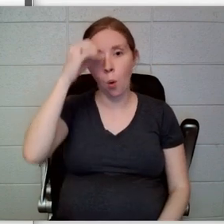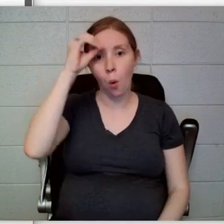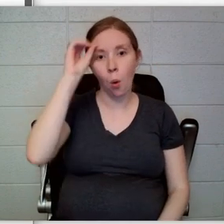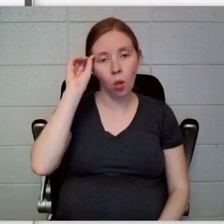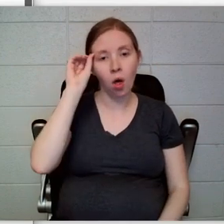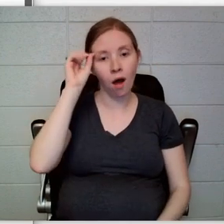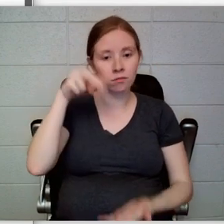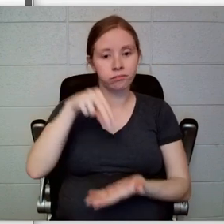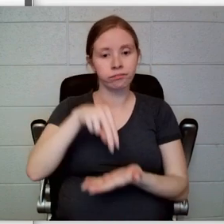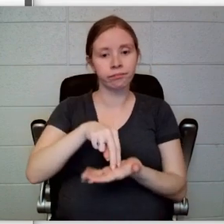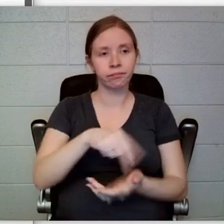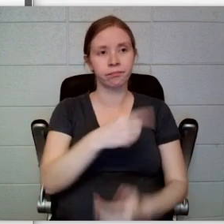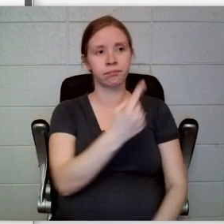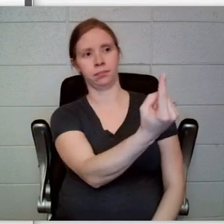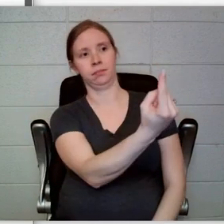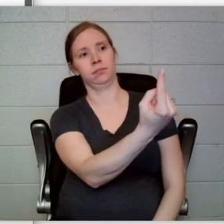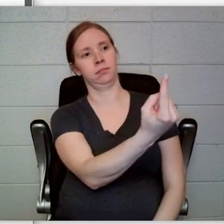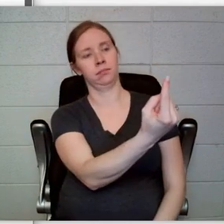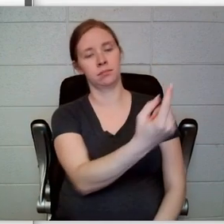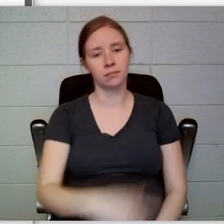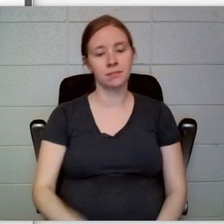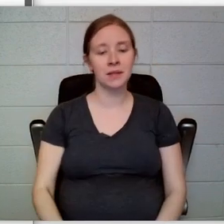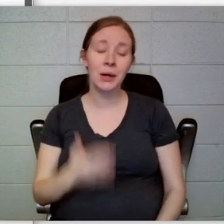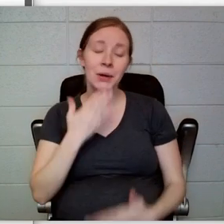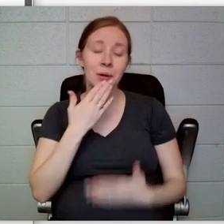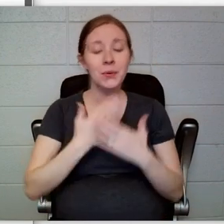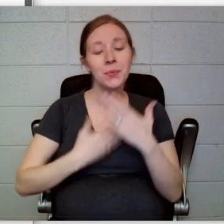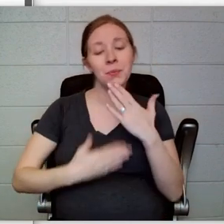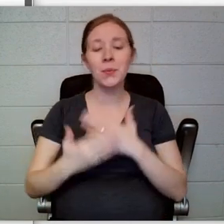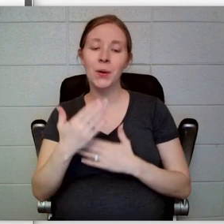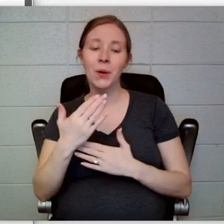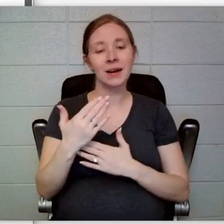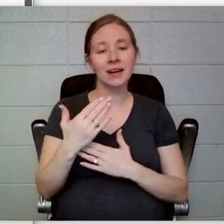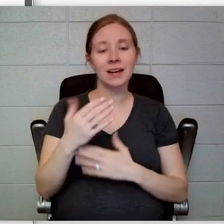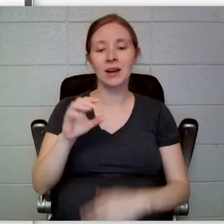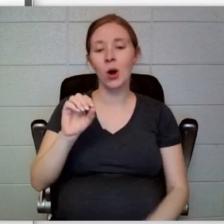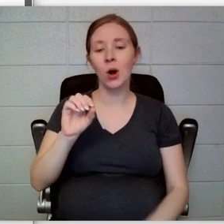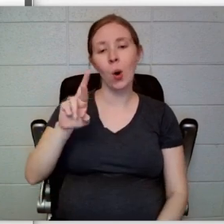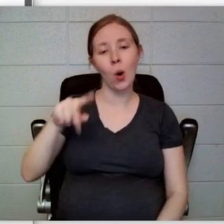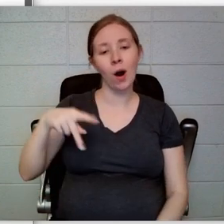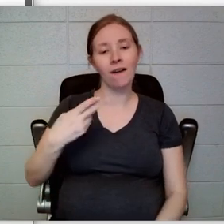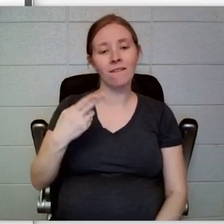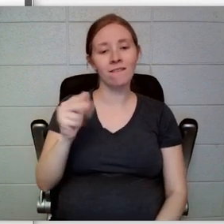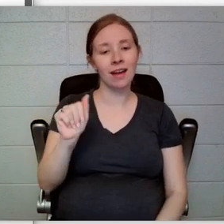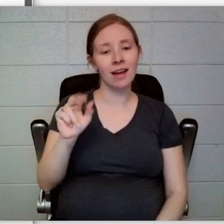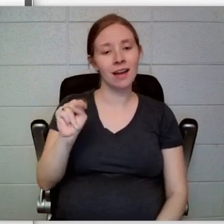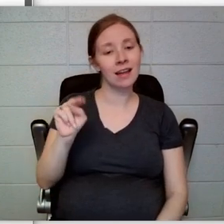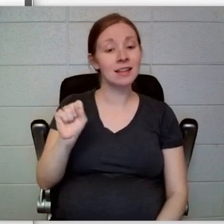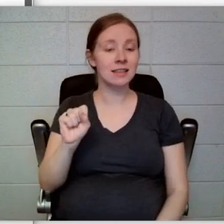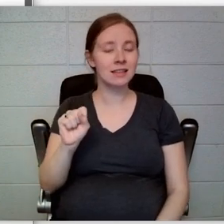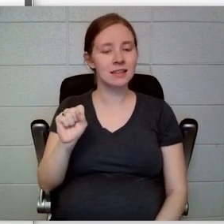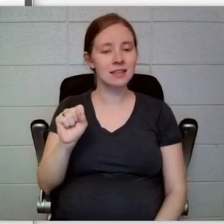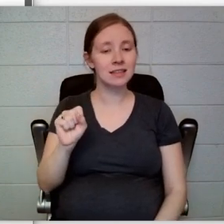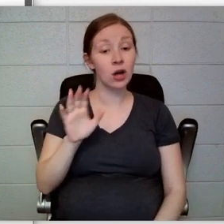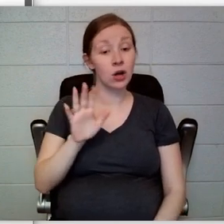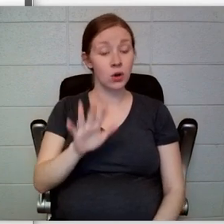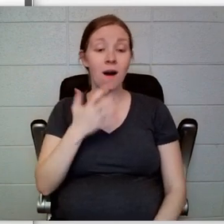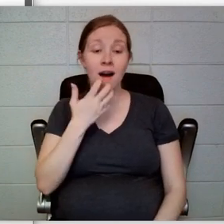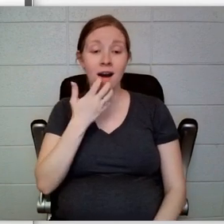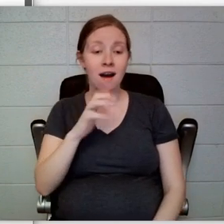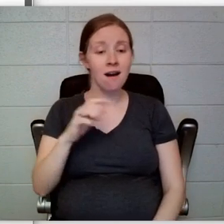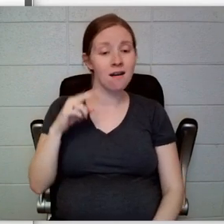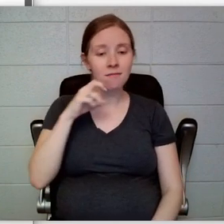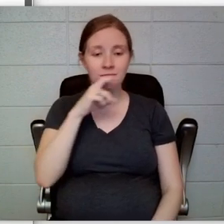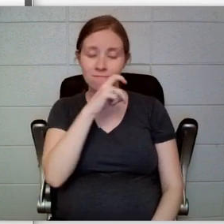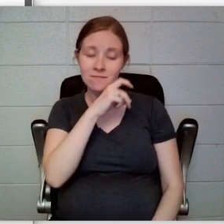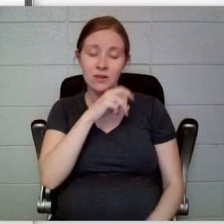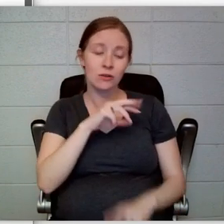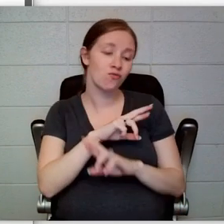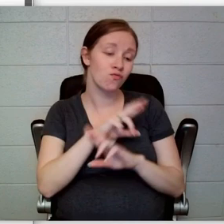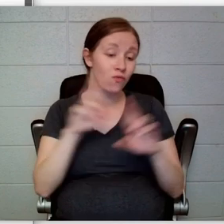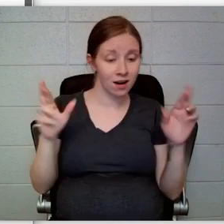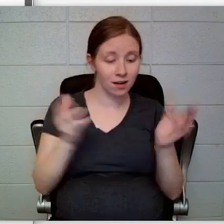“Good morning, orphans,” he said. “I have your oatmeal all ready in bowls for you.”